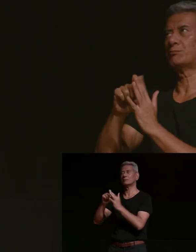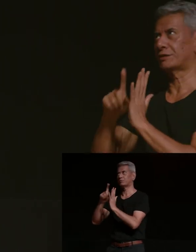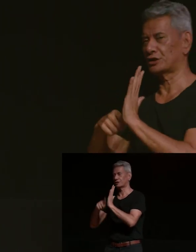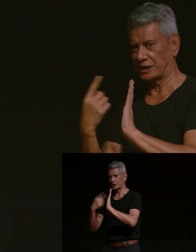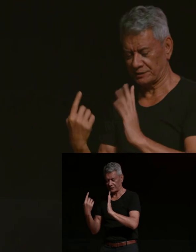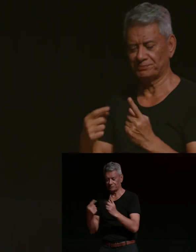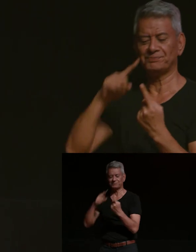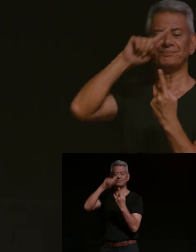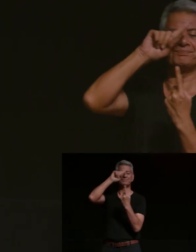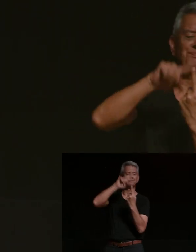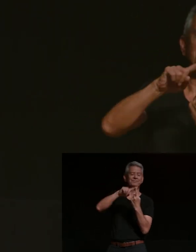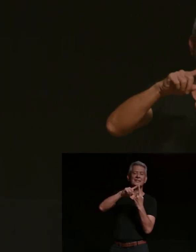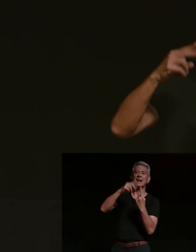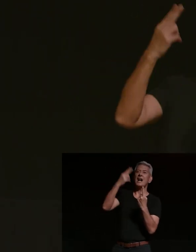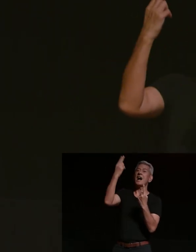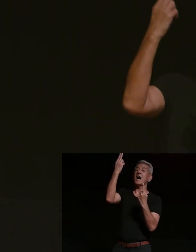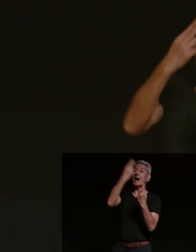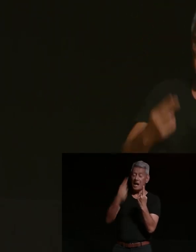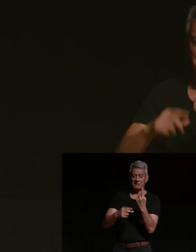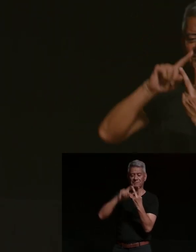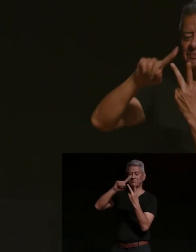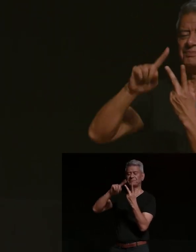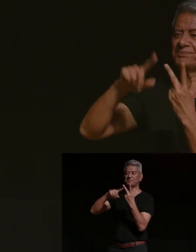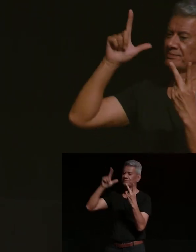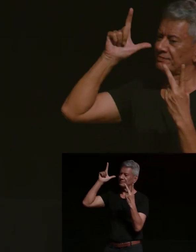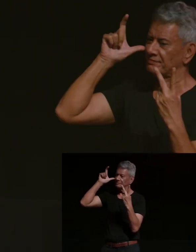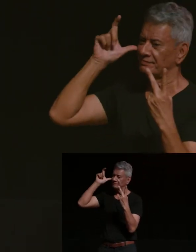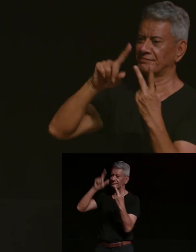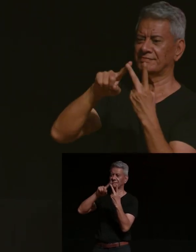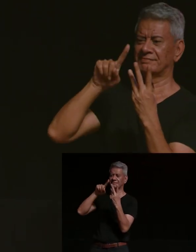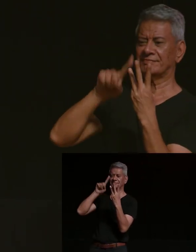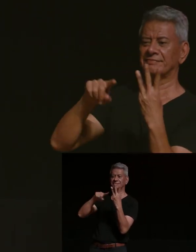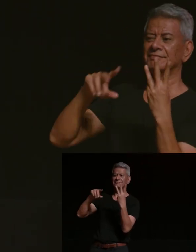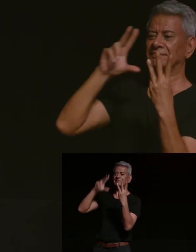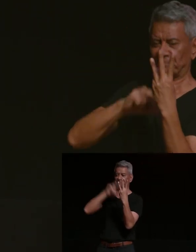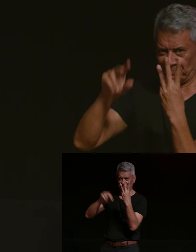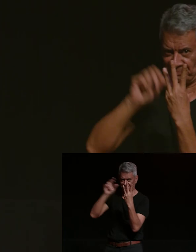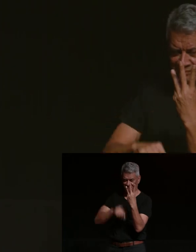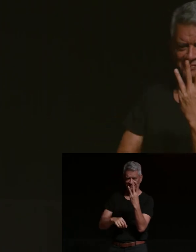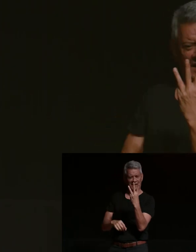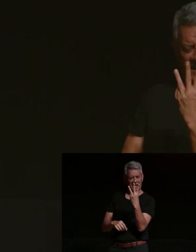the gender subverting photography project dusky jones imagine needing this many like names for all